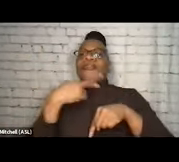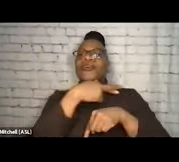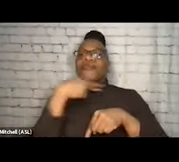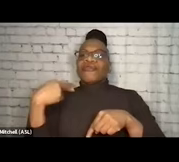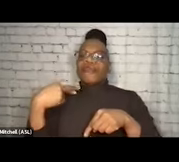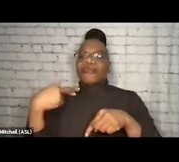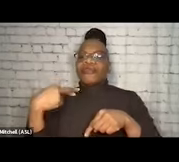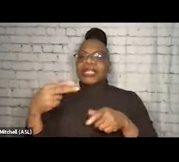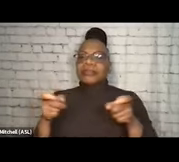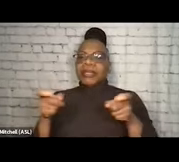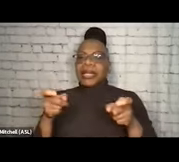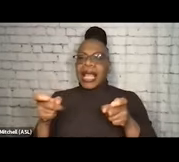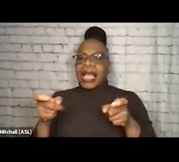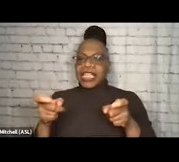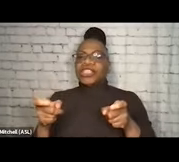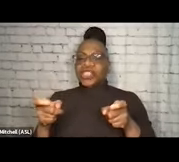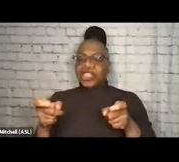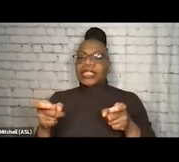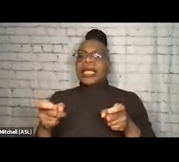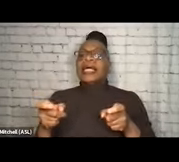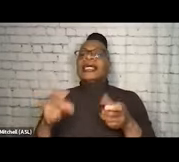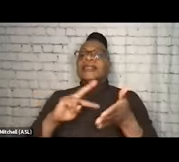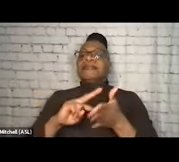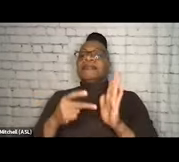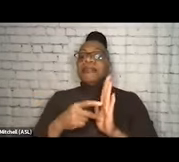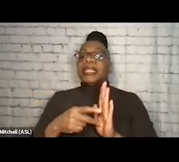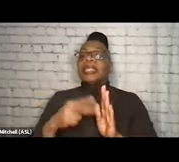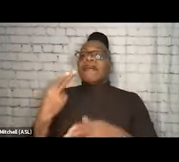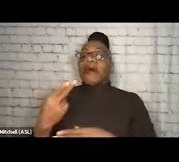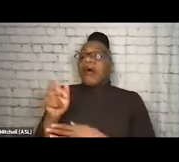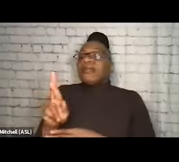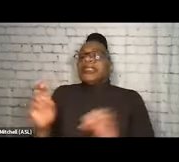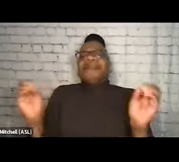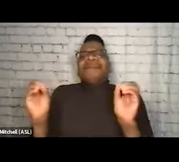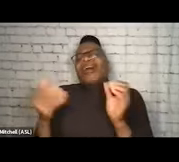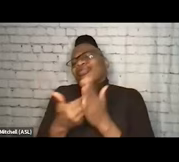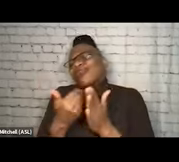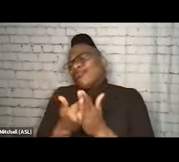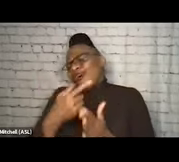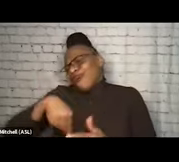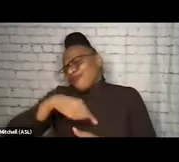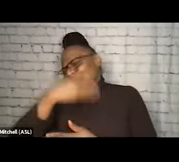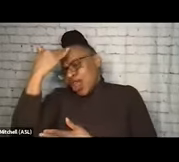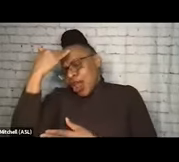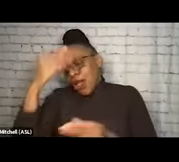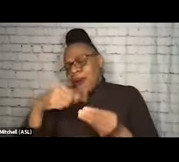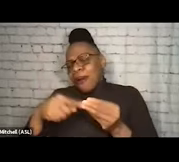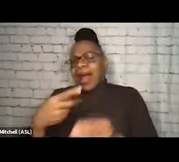the nuts-and-bolts practical definition of harm reduction, it's nothing new for most of us. We know about needle exchange and we know why we do needle exchange.